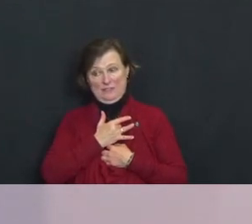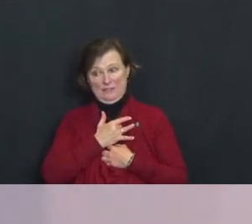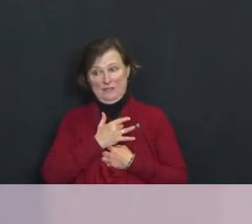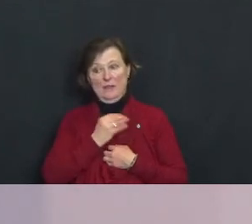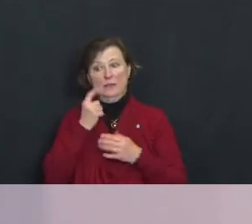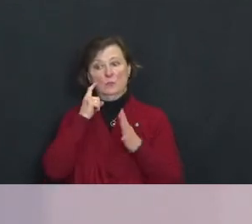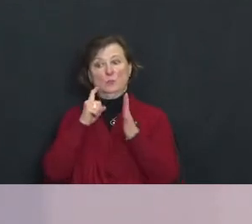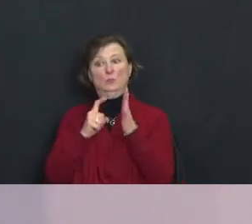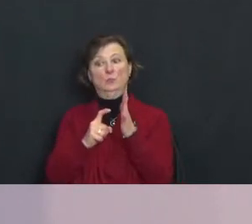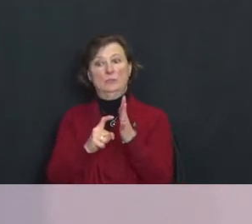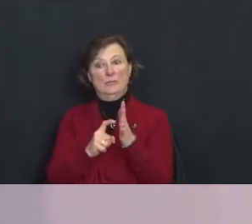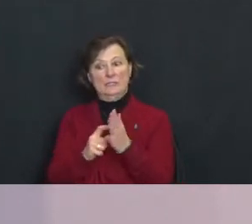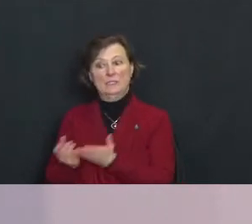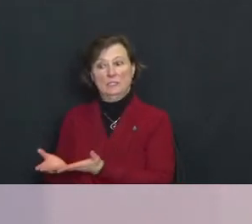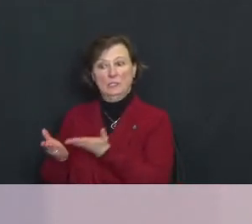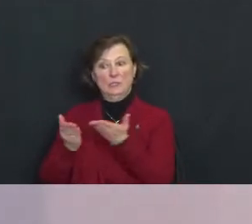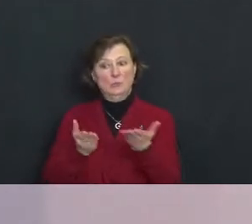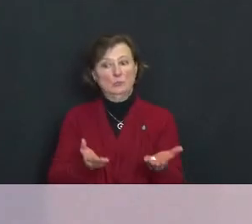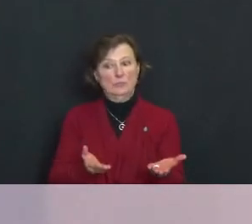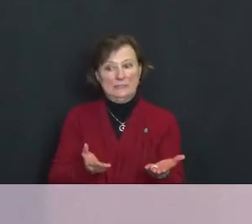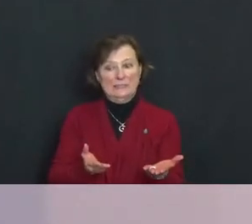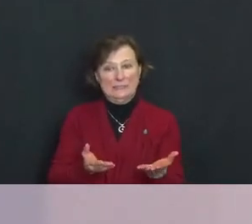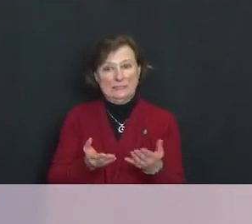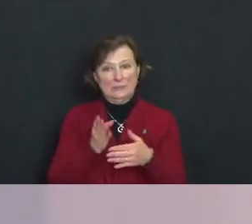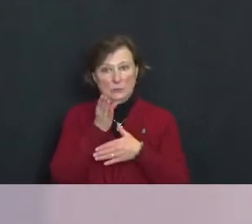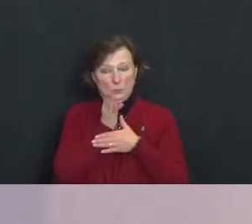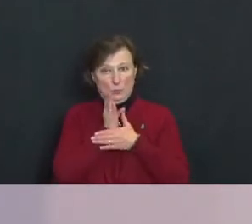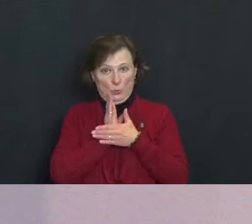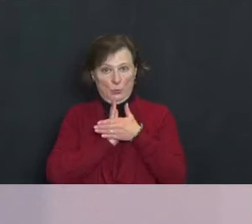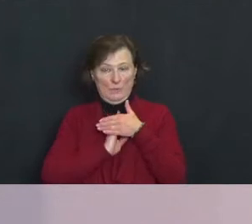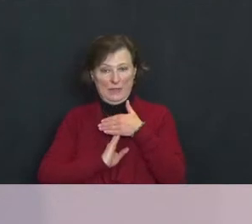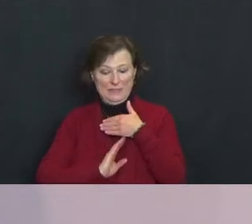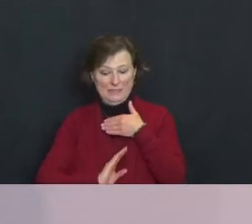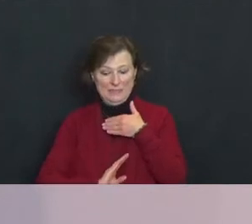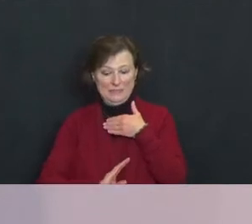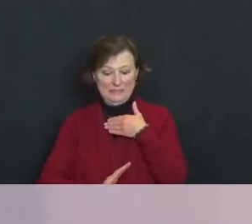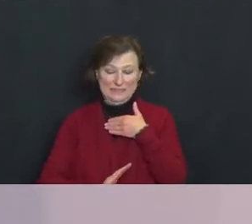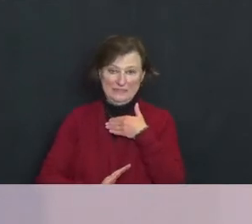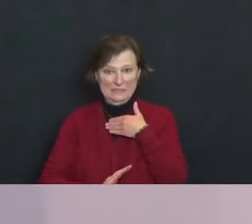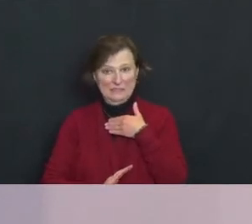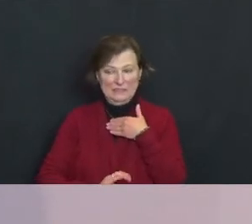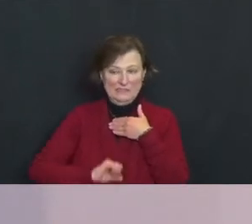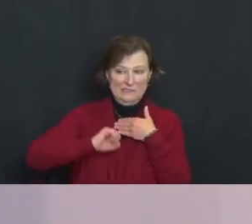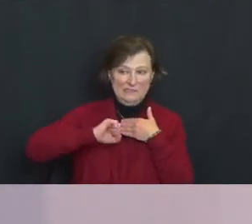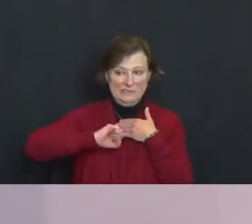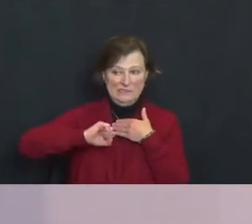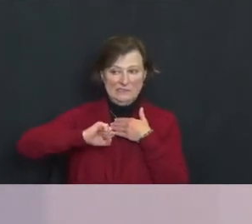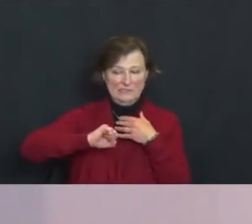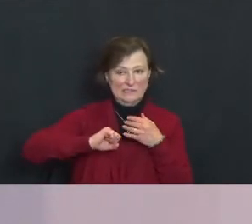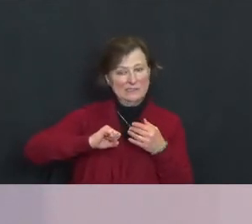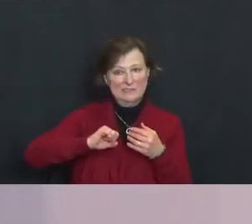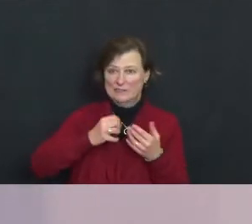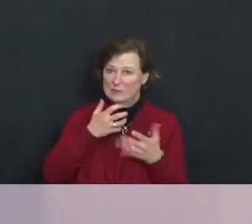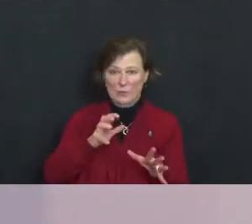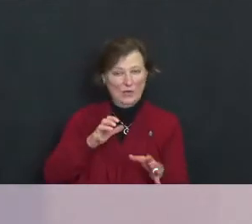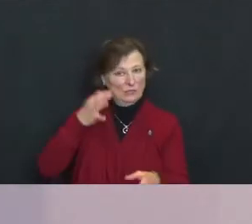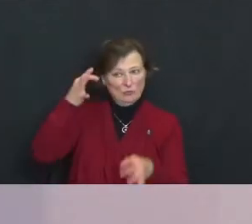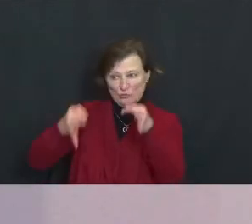brings with it a level of humility, a reluctance to judge others and to have more curiosity